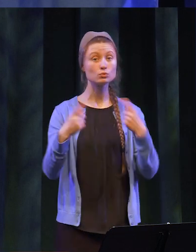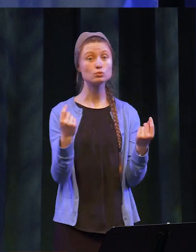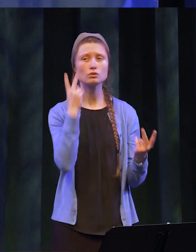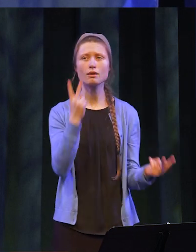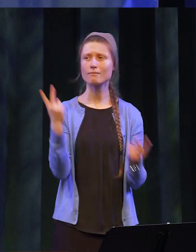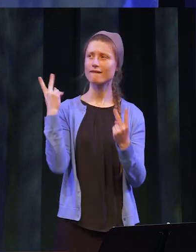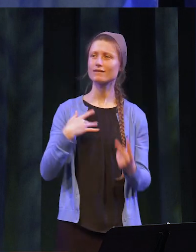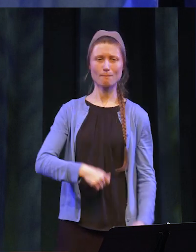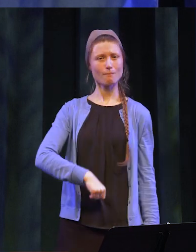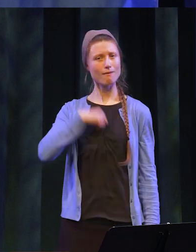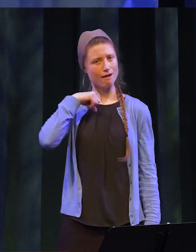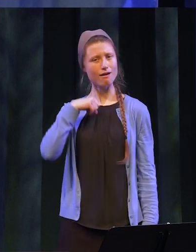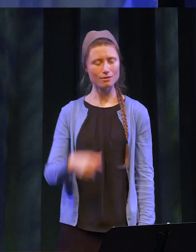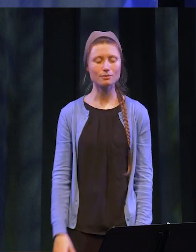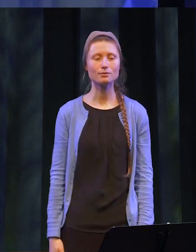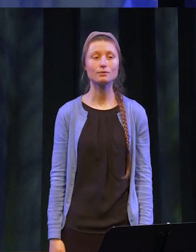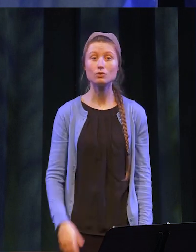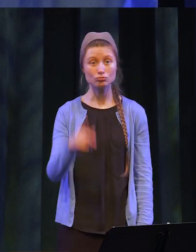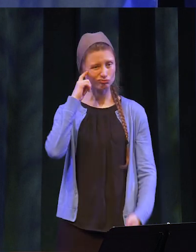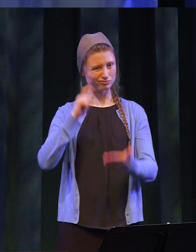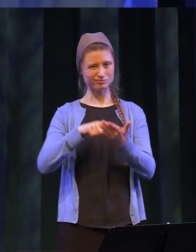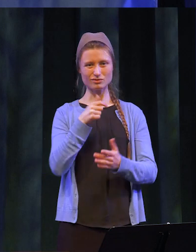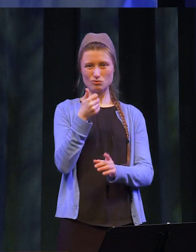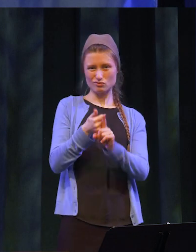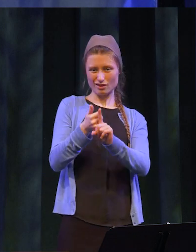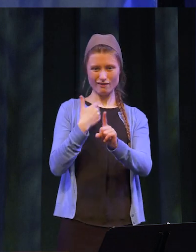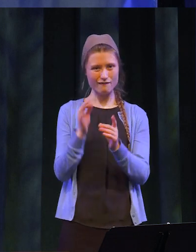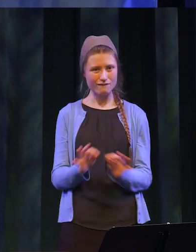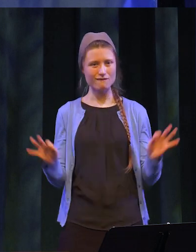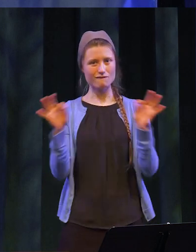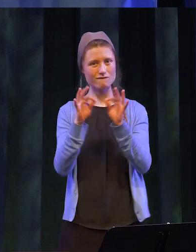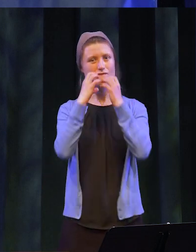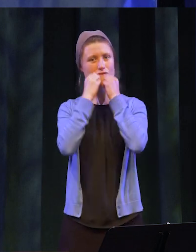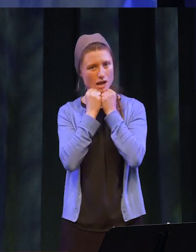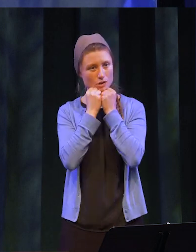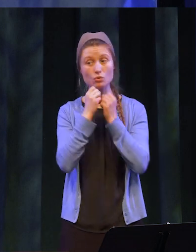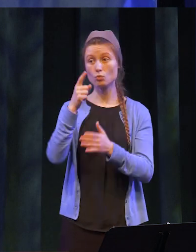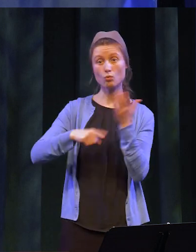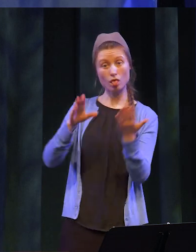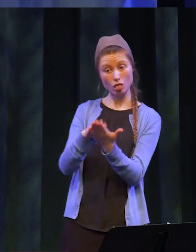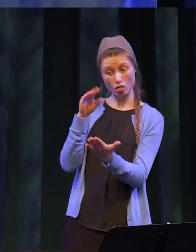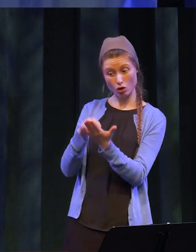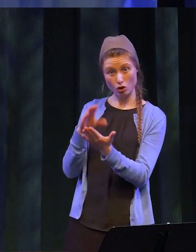of yourself, realize your value, and apply what you’ve learned in your head and felt